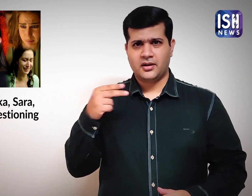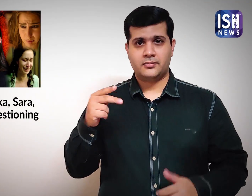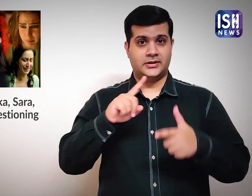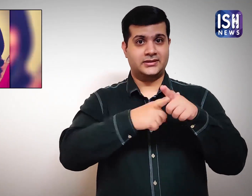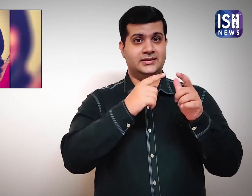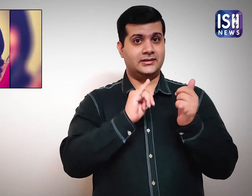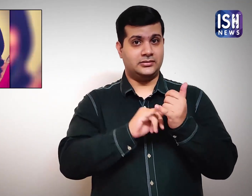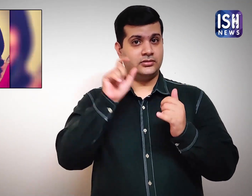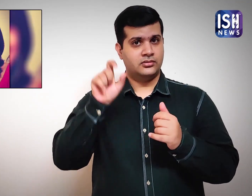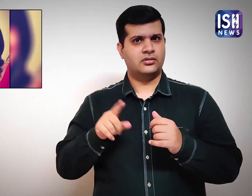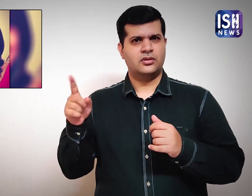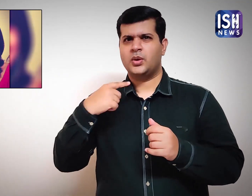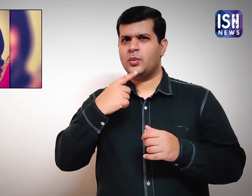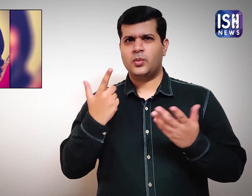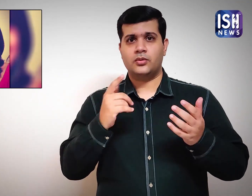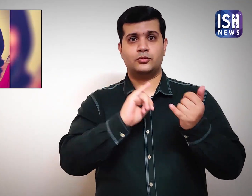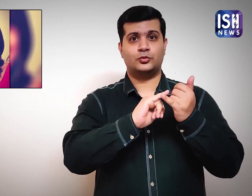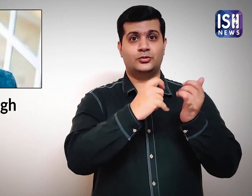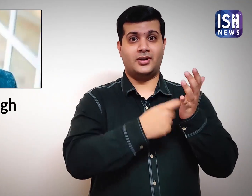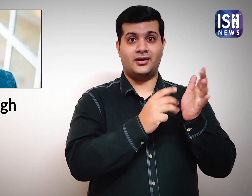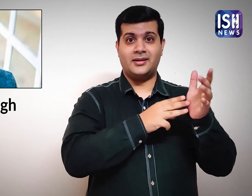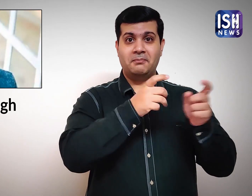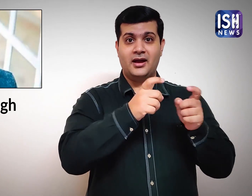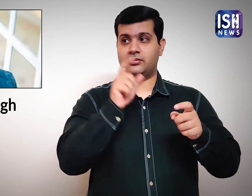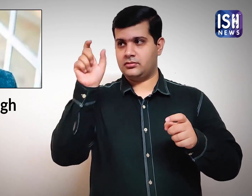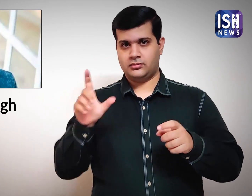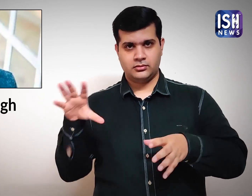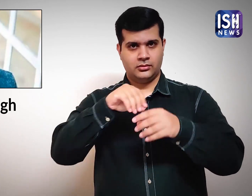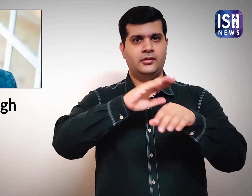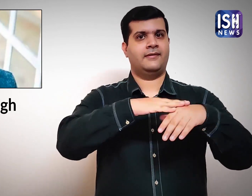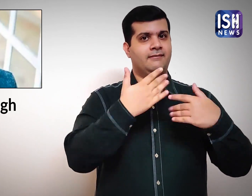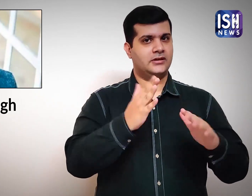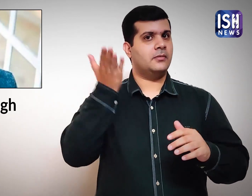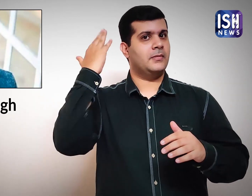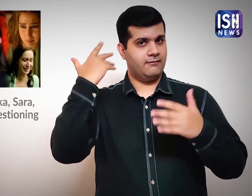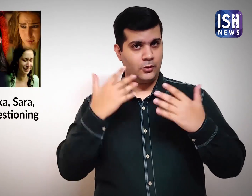Jaya Saha is Sushant Singh Rajput’s former manager.